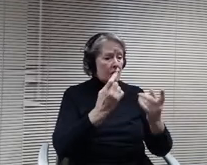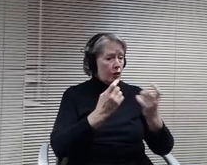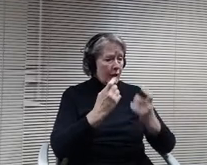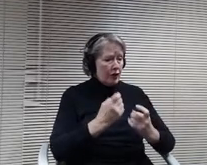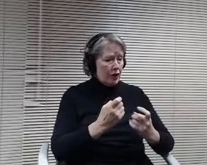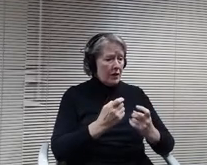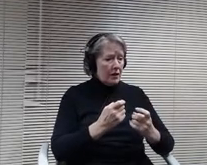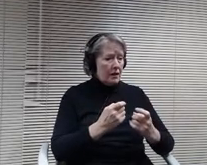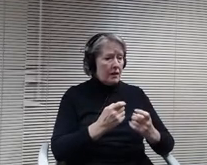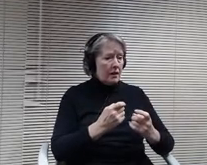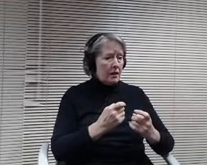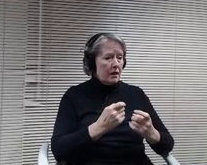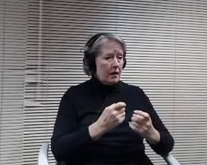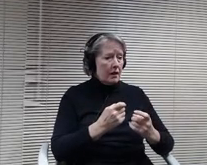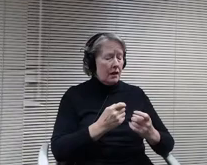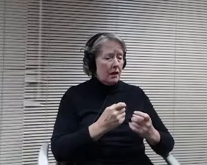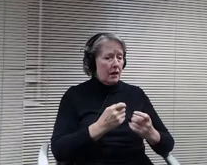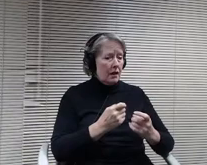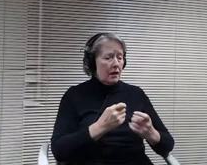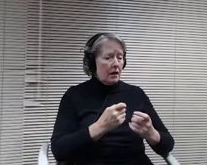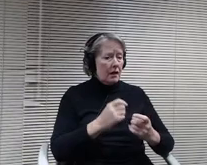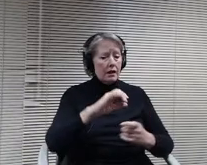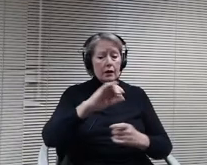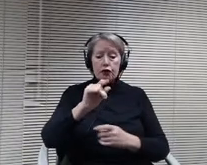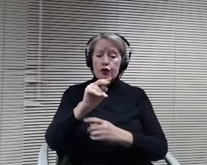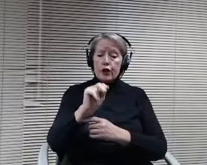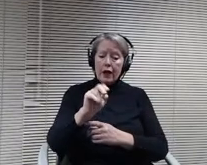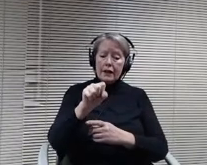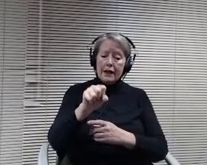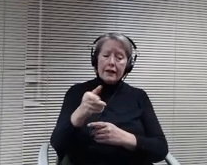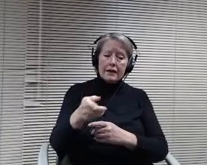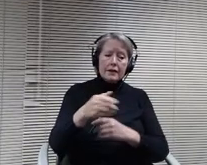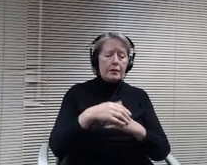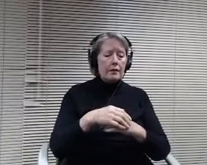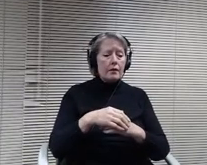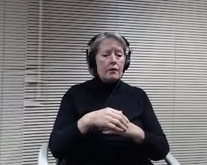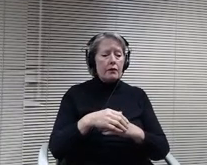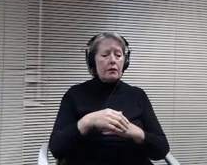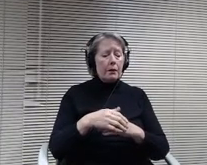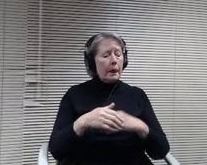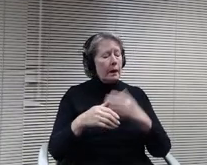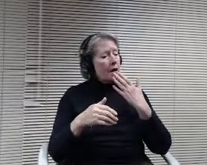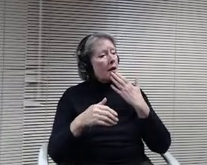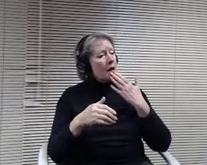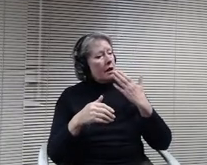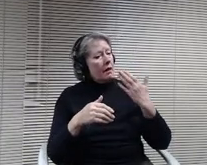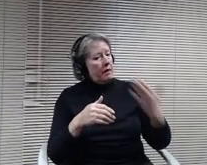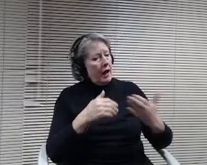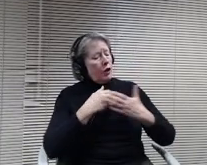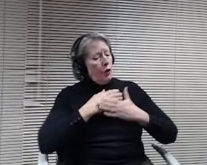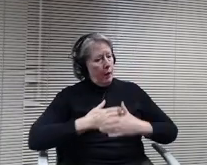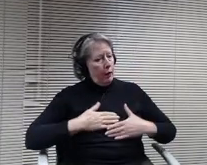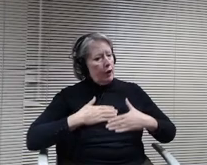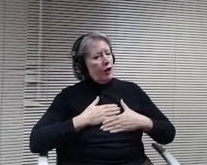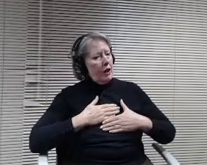Yes, John. Yeah, so thank you Christine. Always appreciate you taking yet another look on these supportive of her commentary.